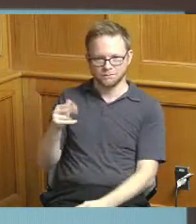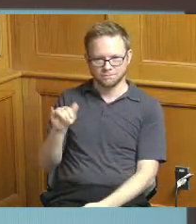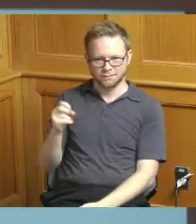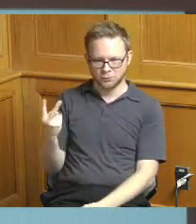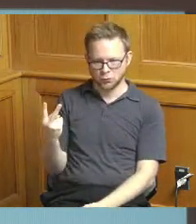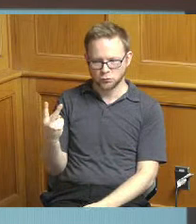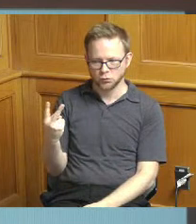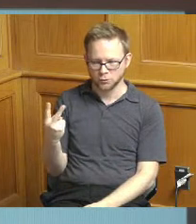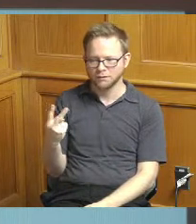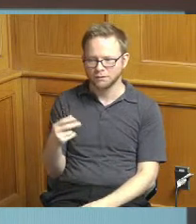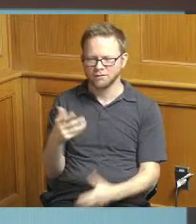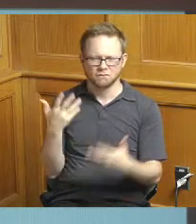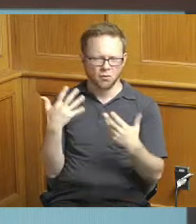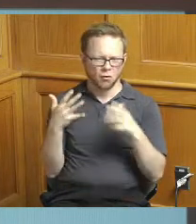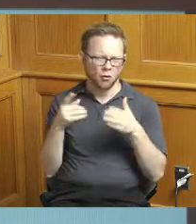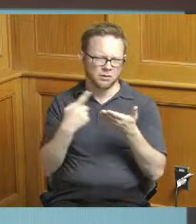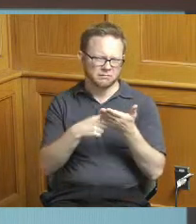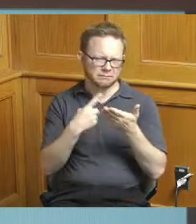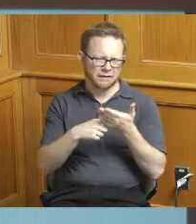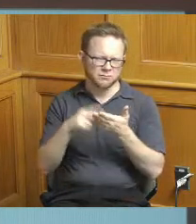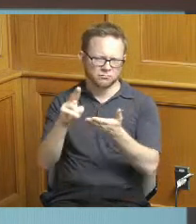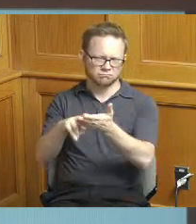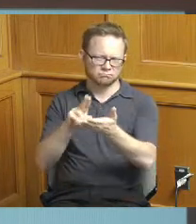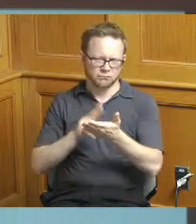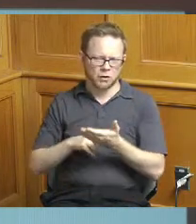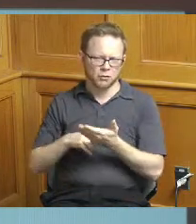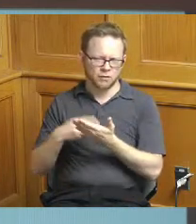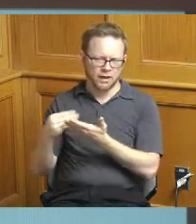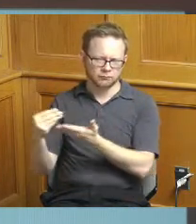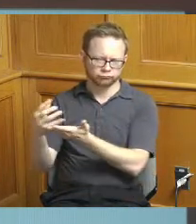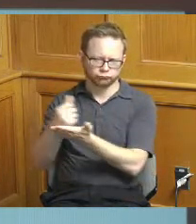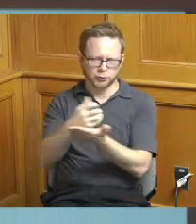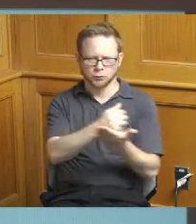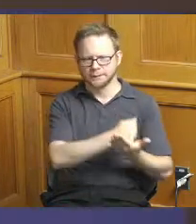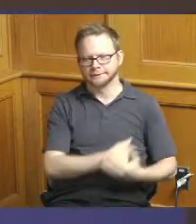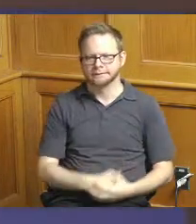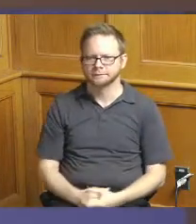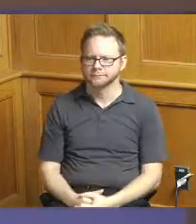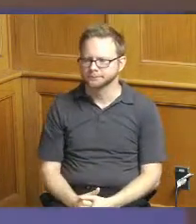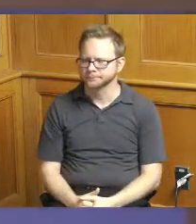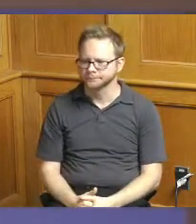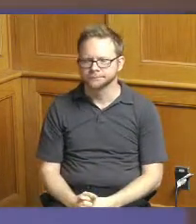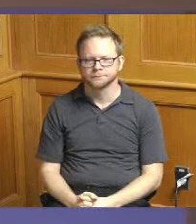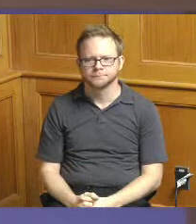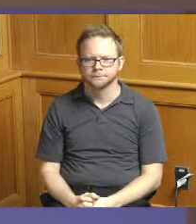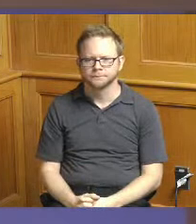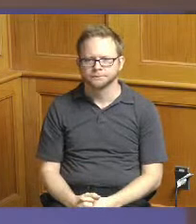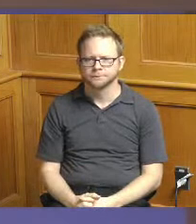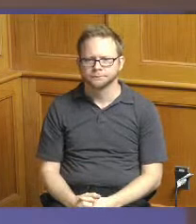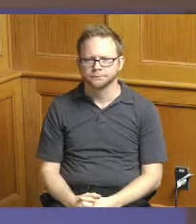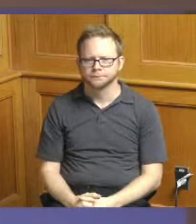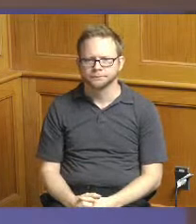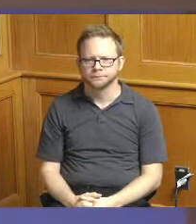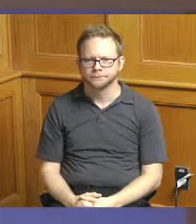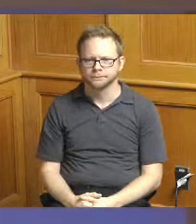about the contract procurement and the other milestones so really I'd like to turn to 2022